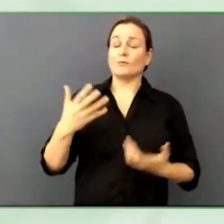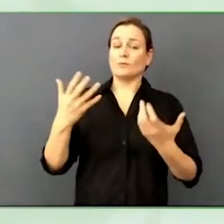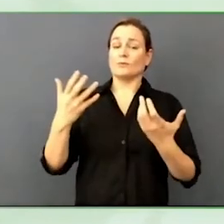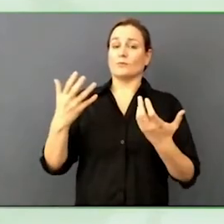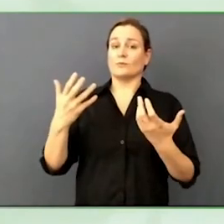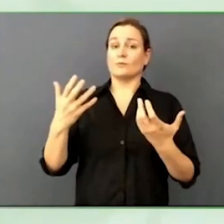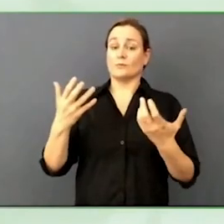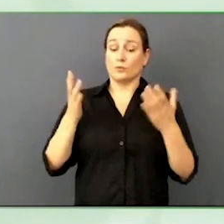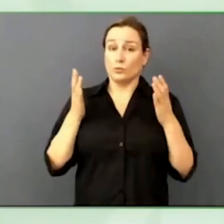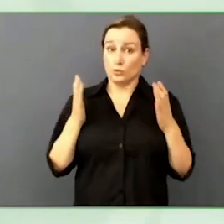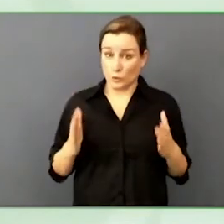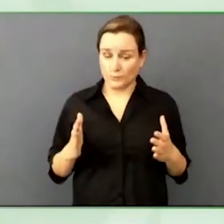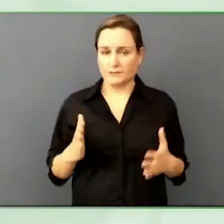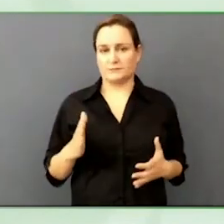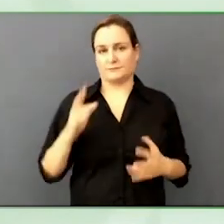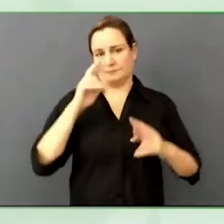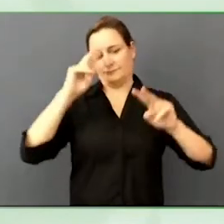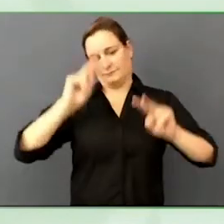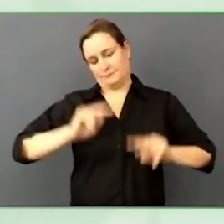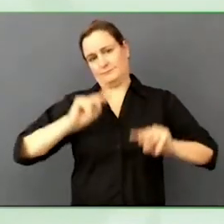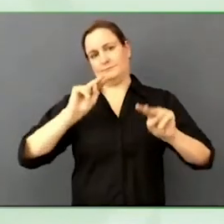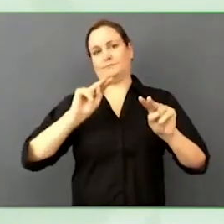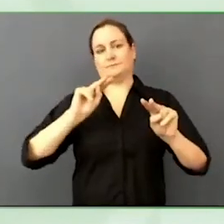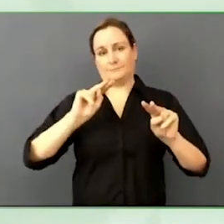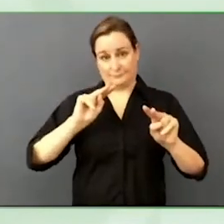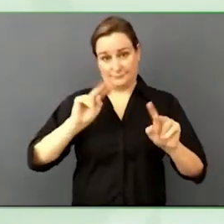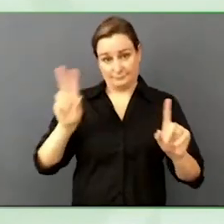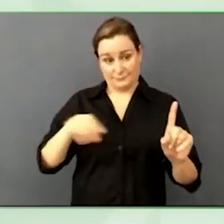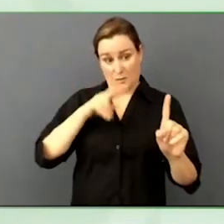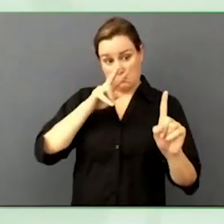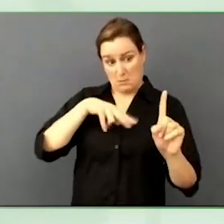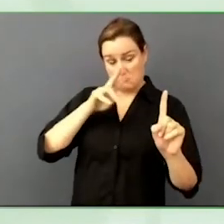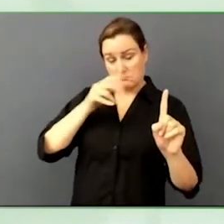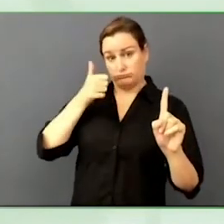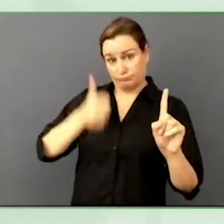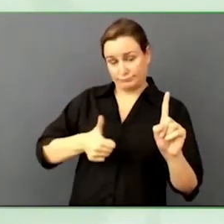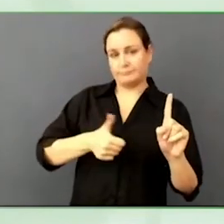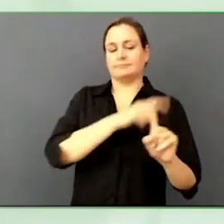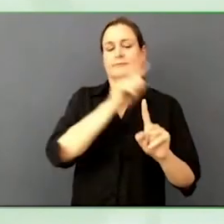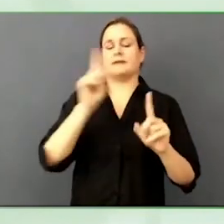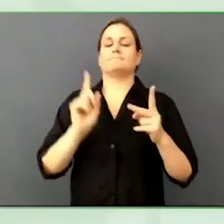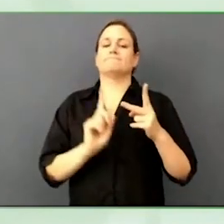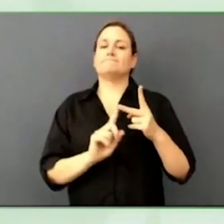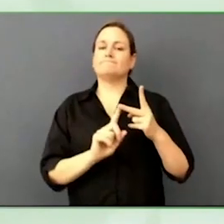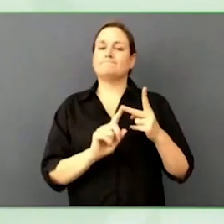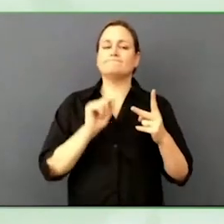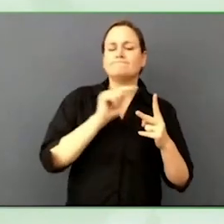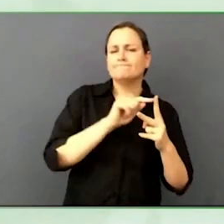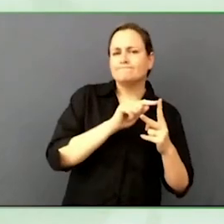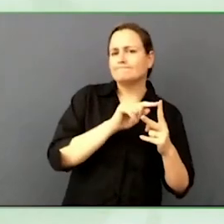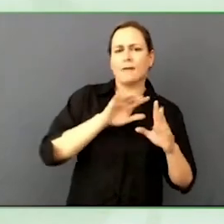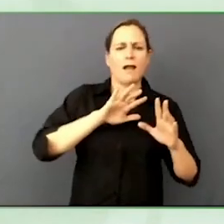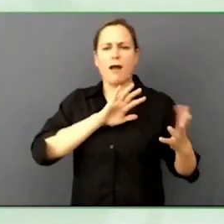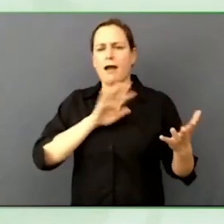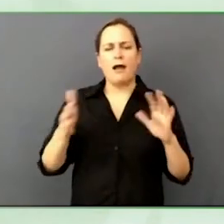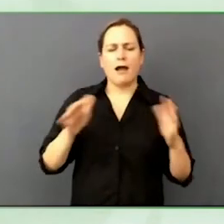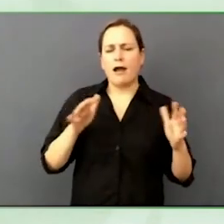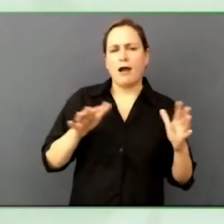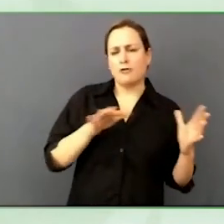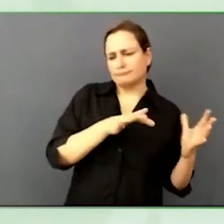defining that purpose, the meaningful experience, and then designing a pathway to engage as many of the human faculties as you can.